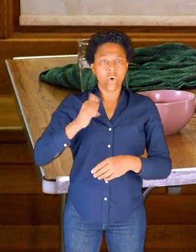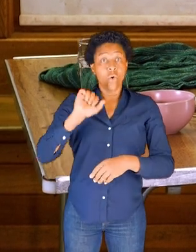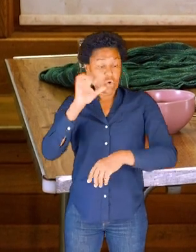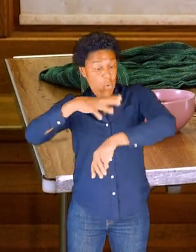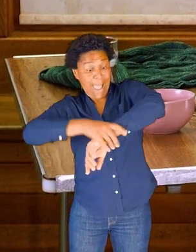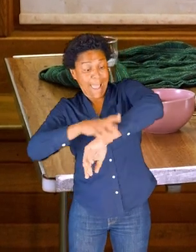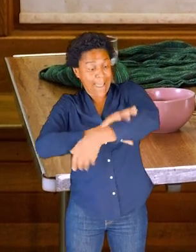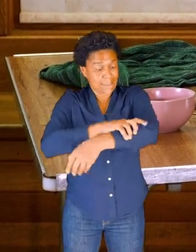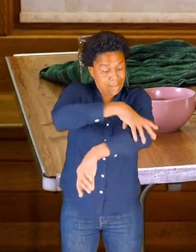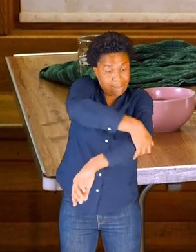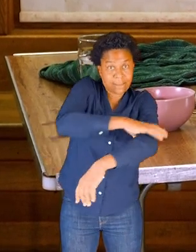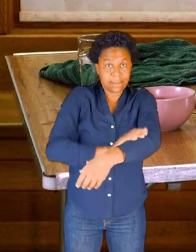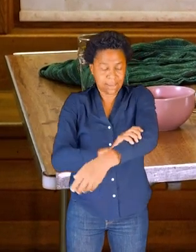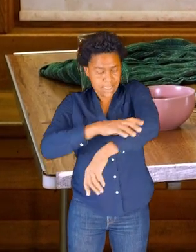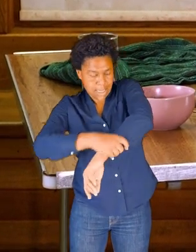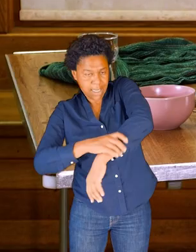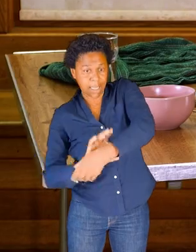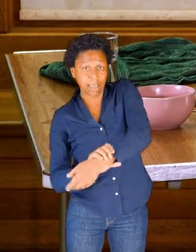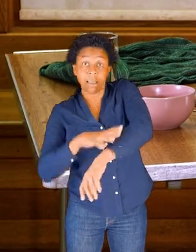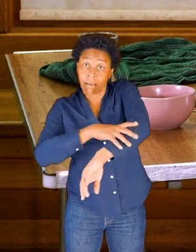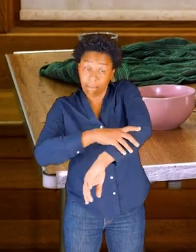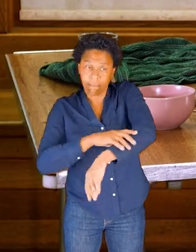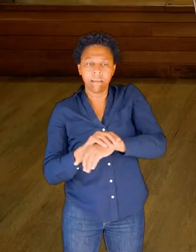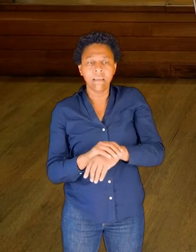your own body to touch-- try and touch those bones.